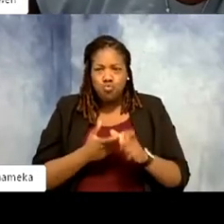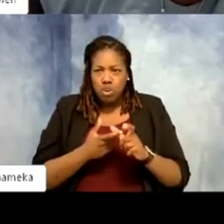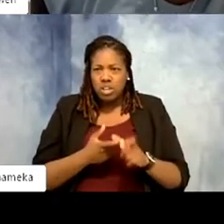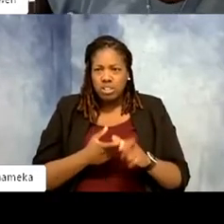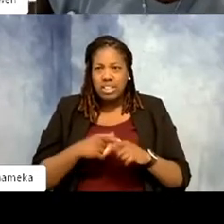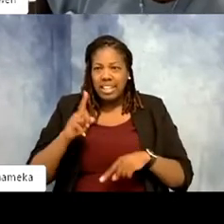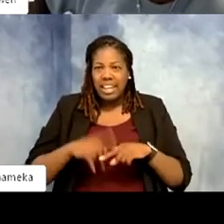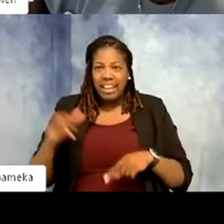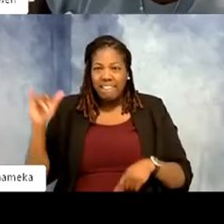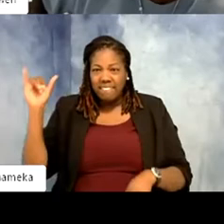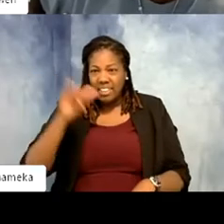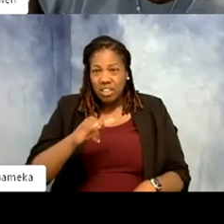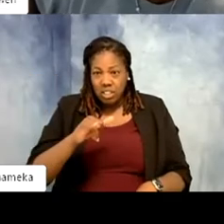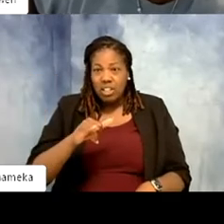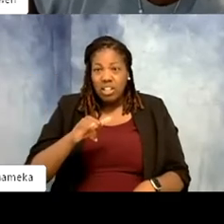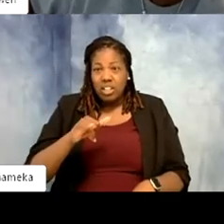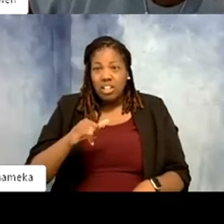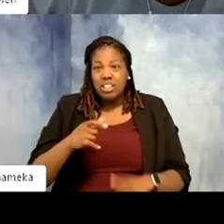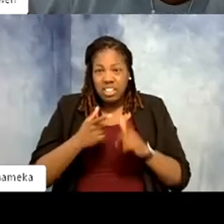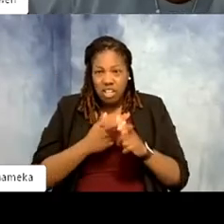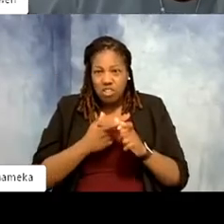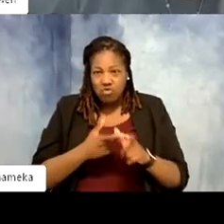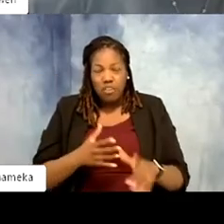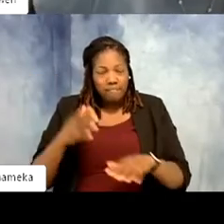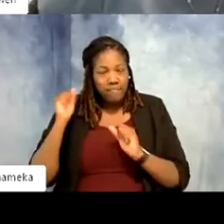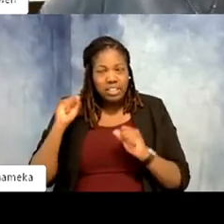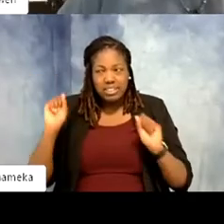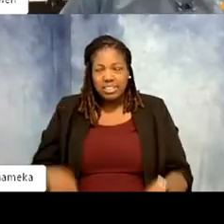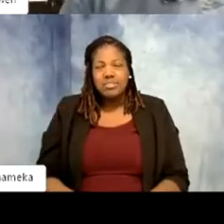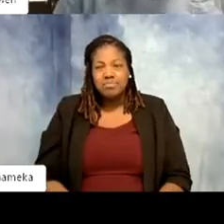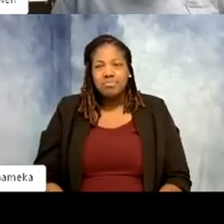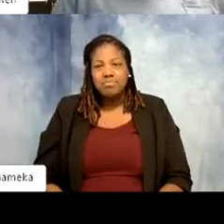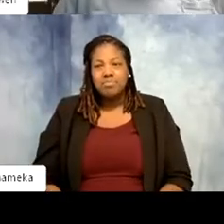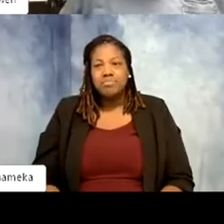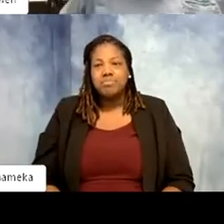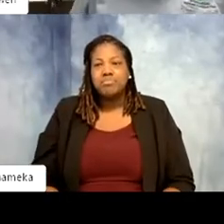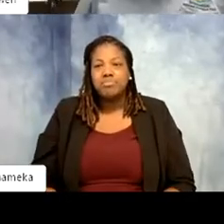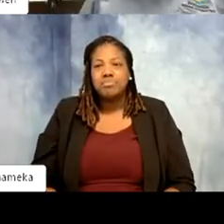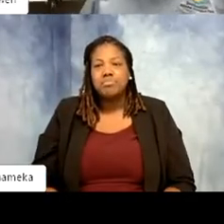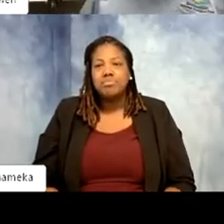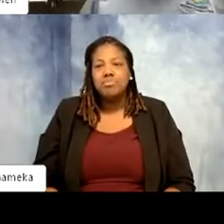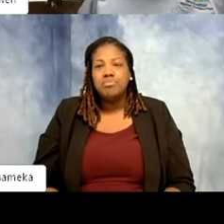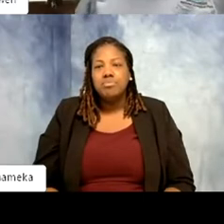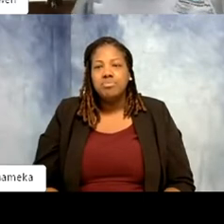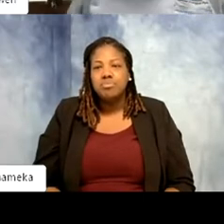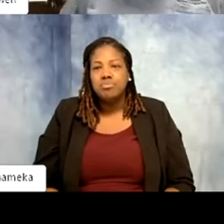so if you can't fly, you better be able to run fast. >>Shellie: That's so funny. Serena said